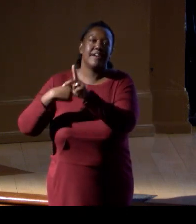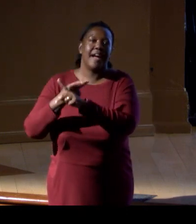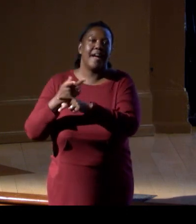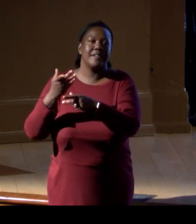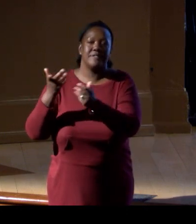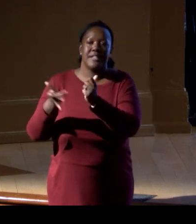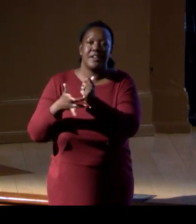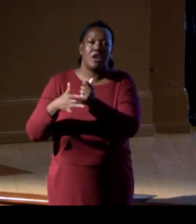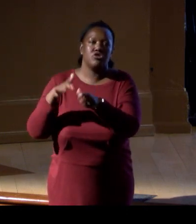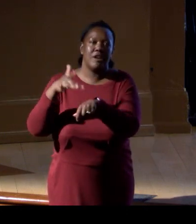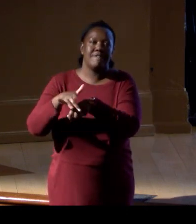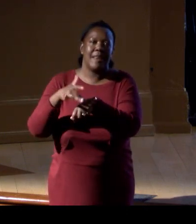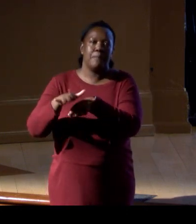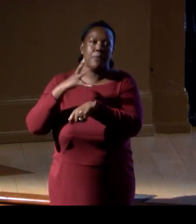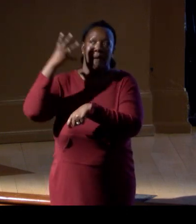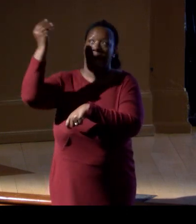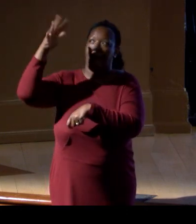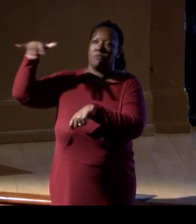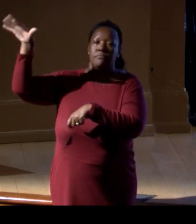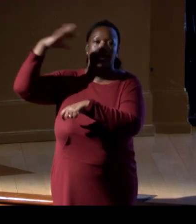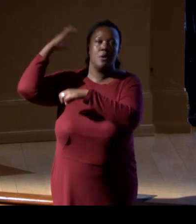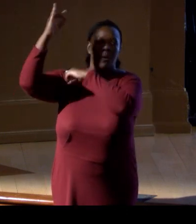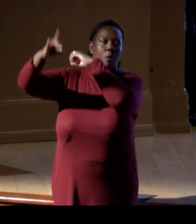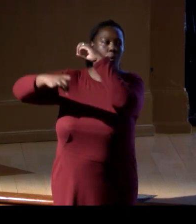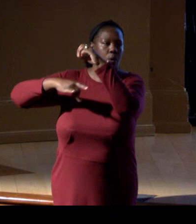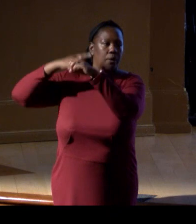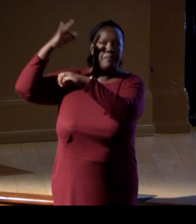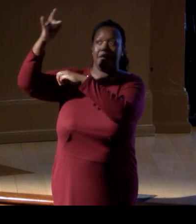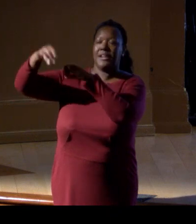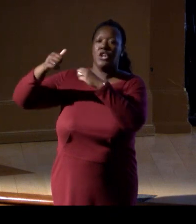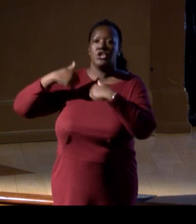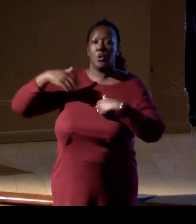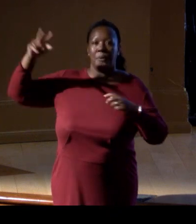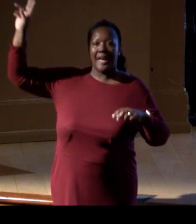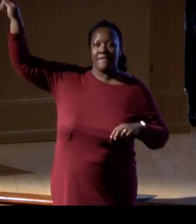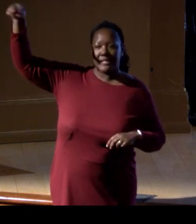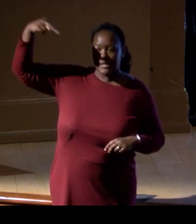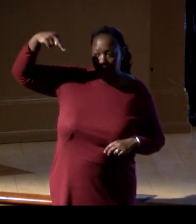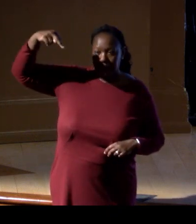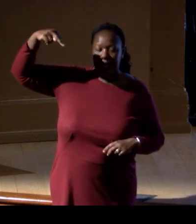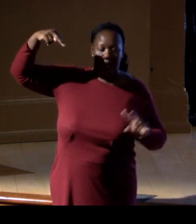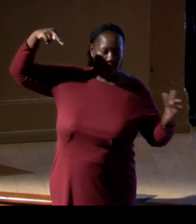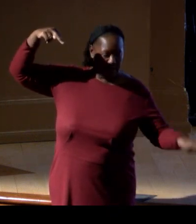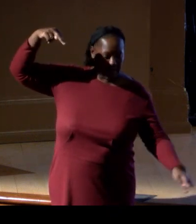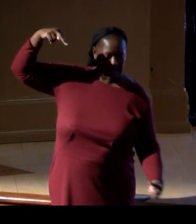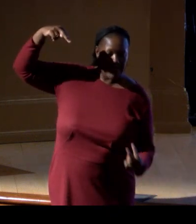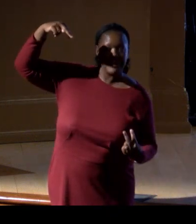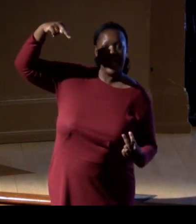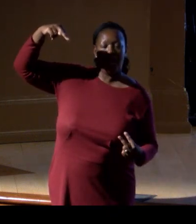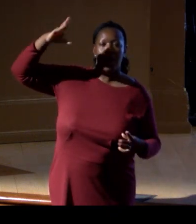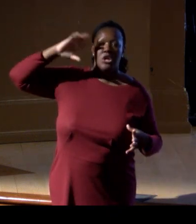that's really allowing us to sort of get the top-down view and bring the bottom-up view from eDNA and other tools together,